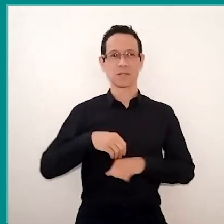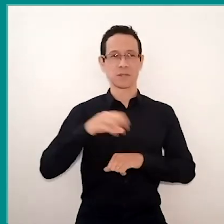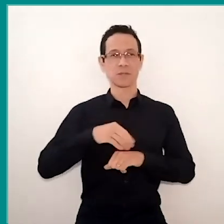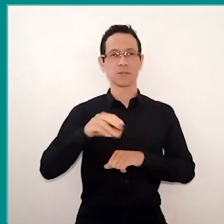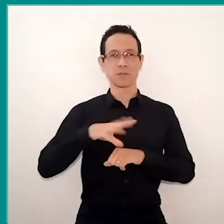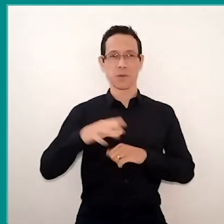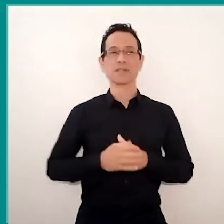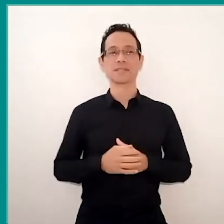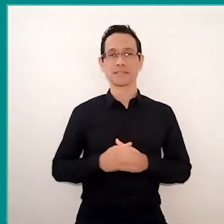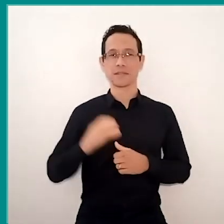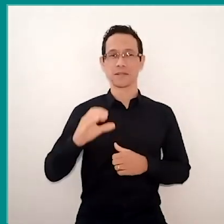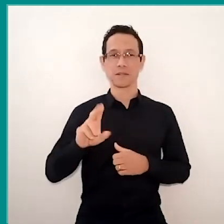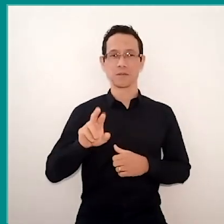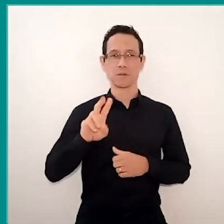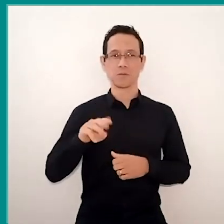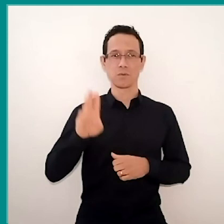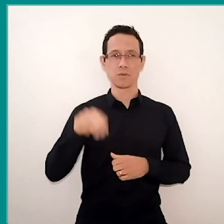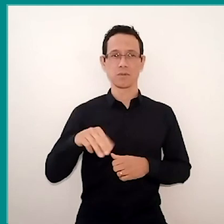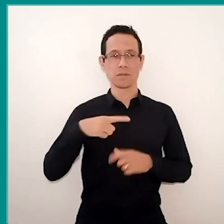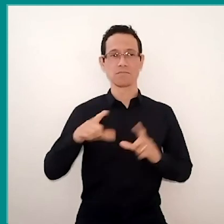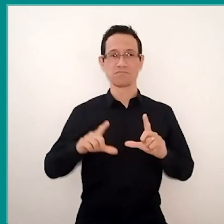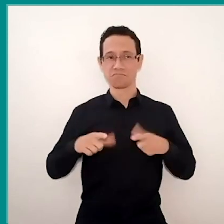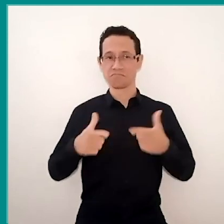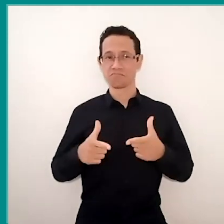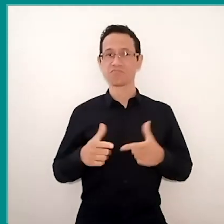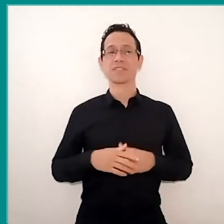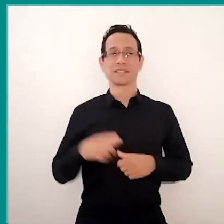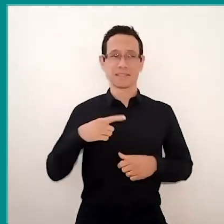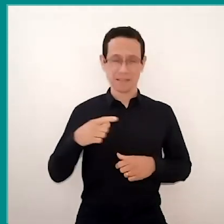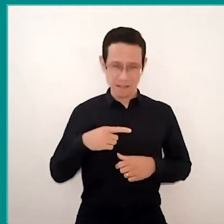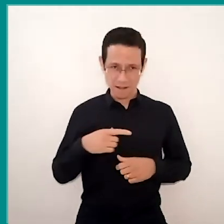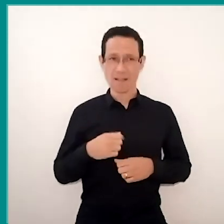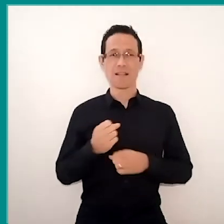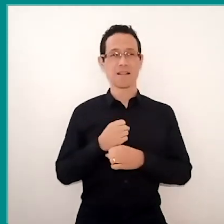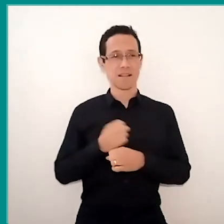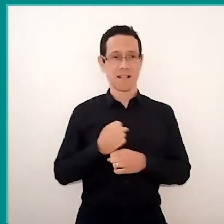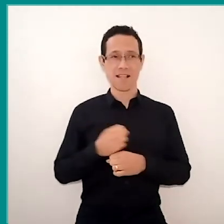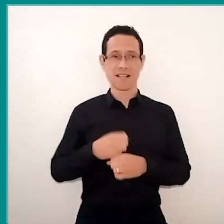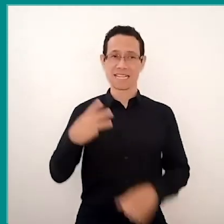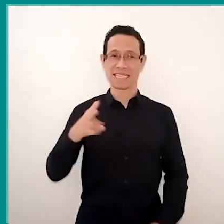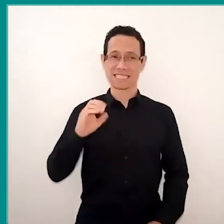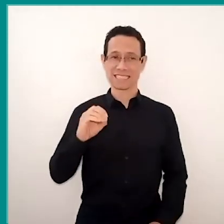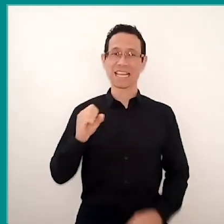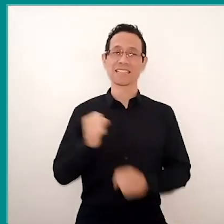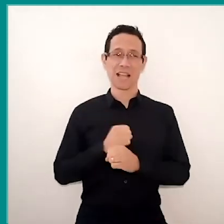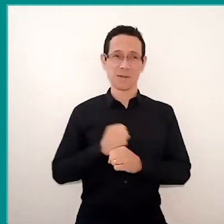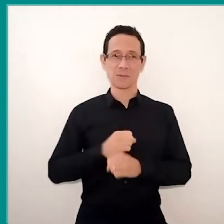Curumim has been taking a very rich action over these much more than 30 years it’s been working on,